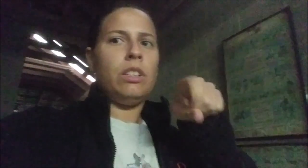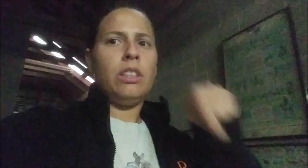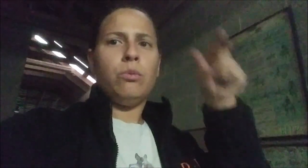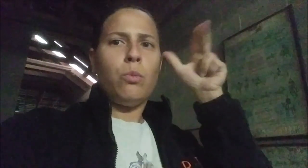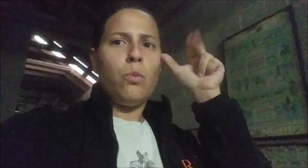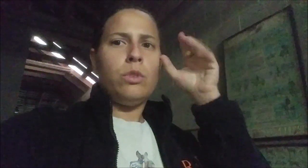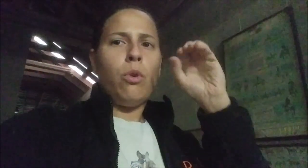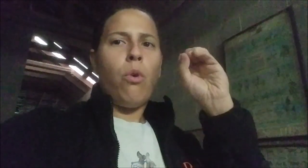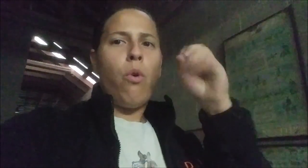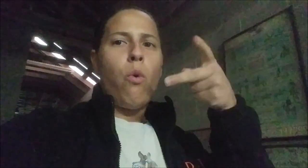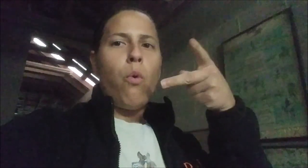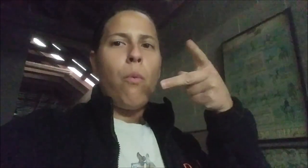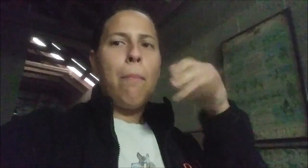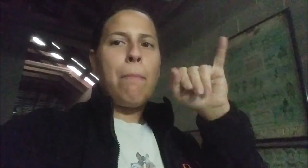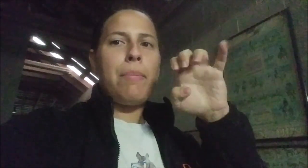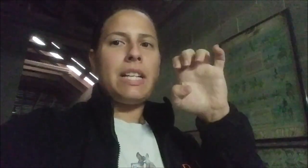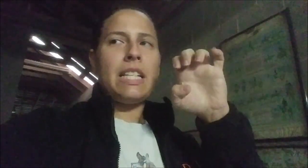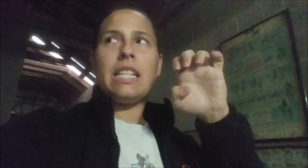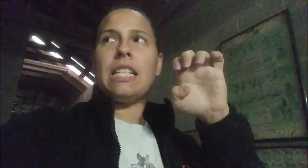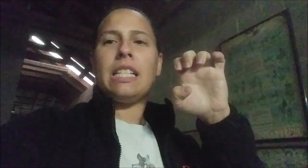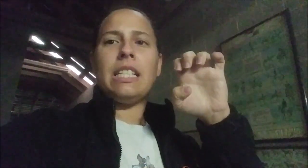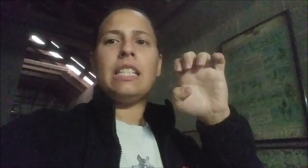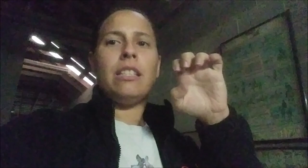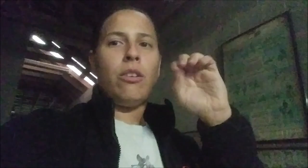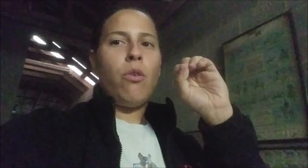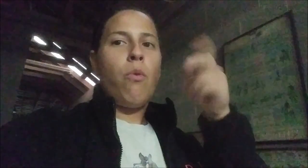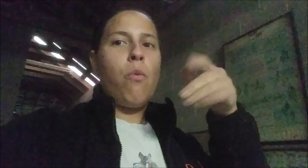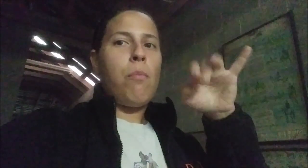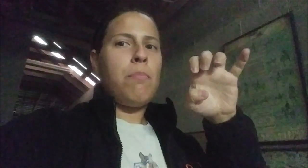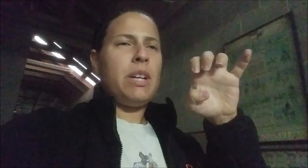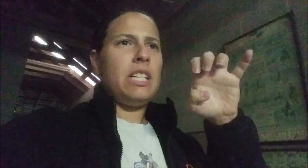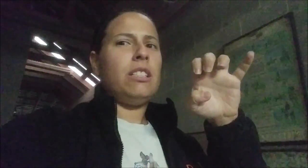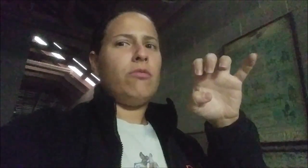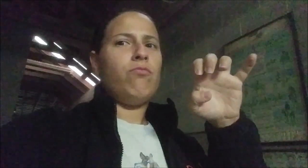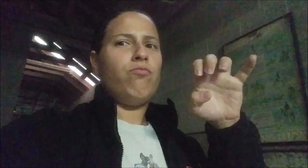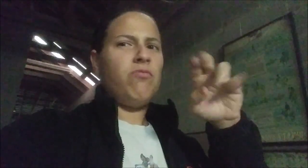I love this horse, Opie, O-P-I-E